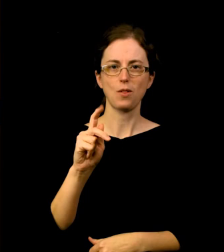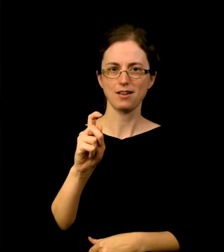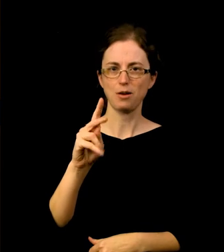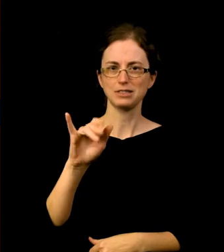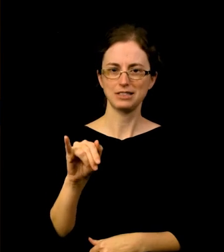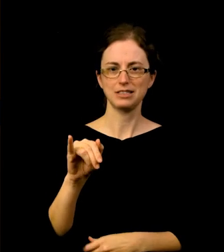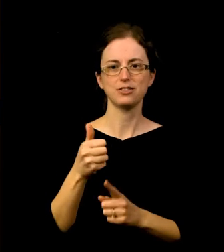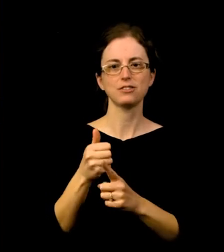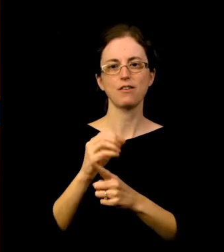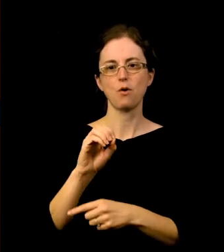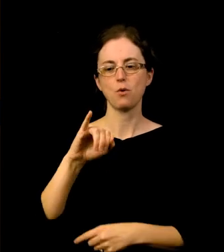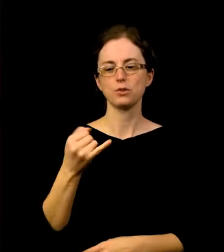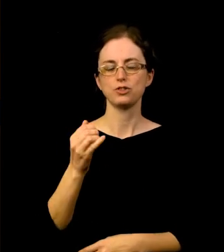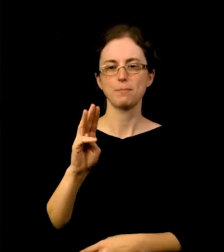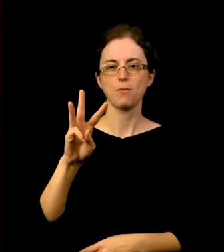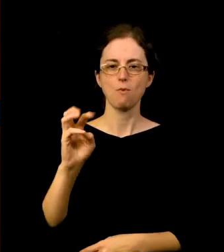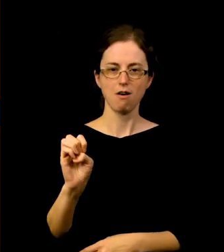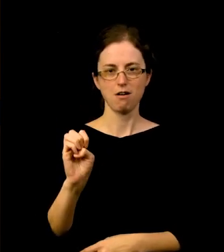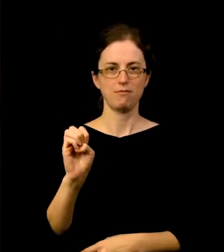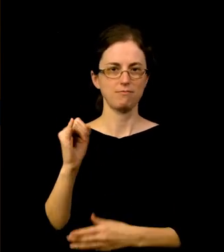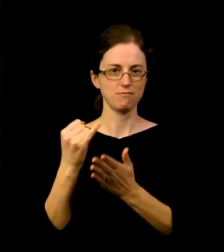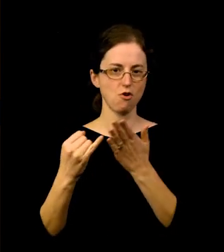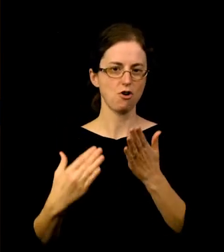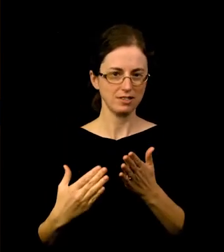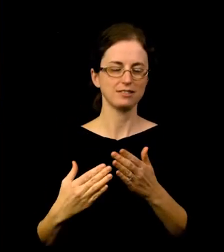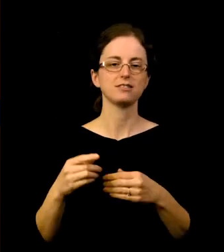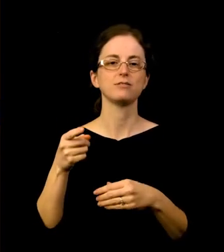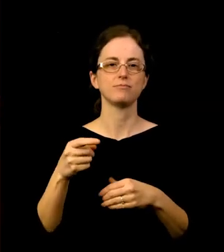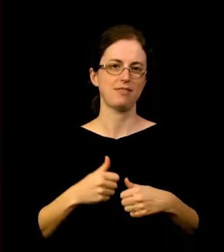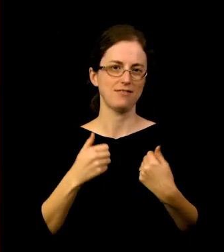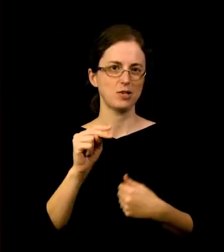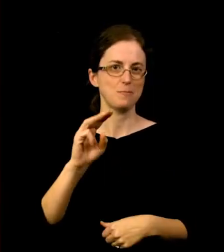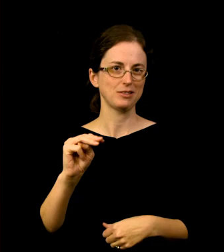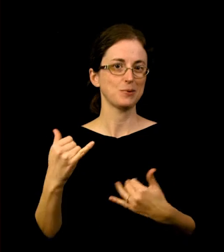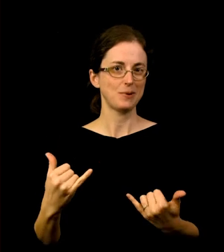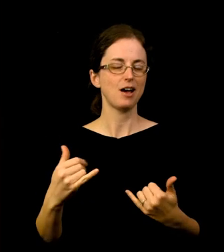who uses her luminous photography as a form of storytelling. Her images celebrate the beauty of